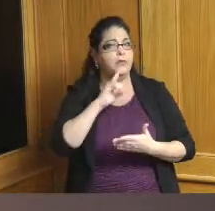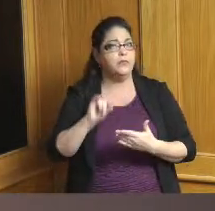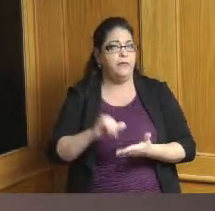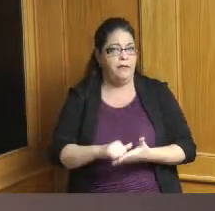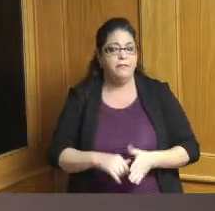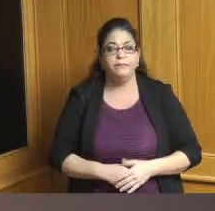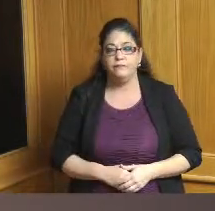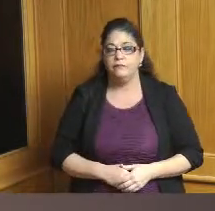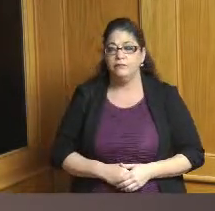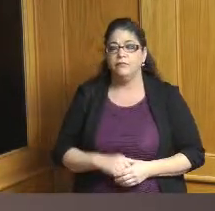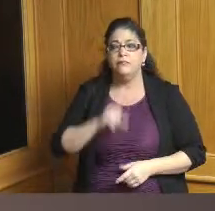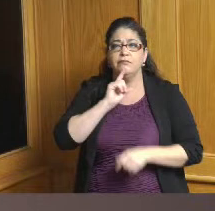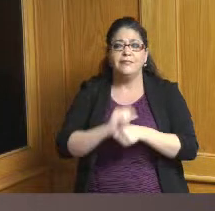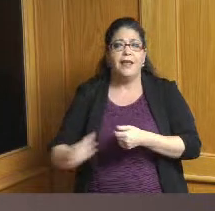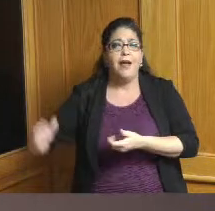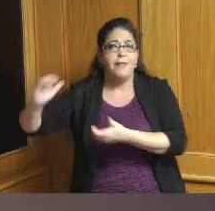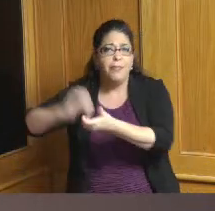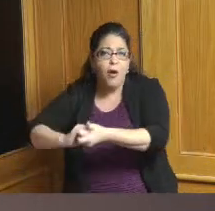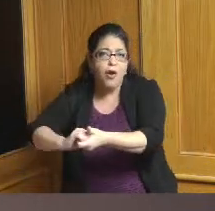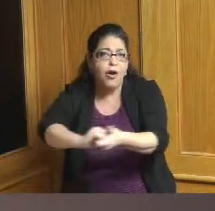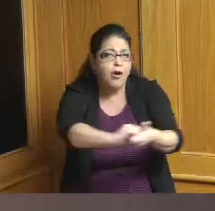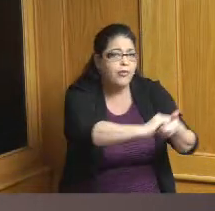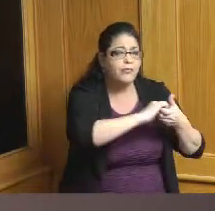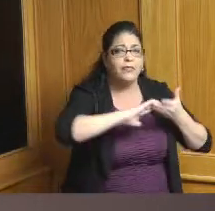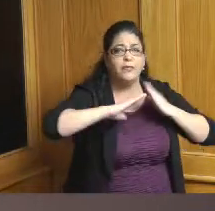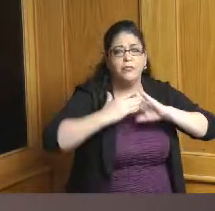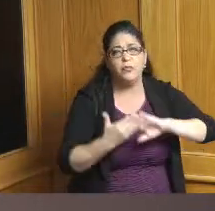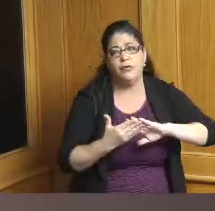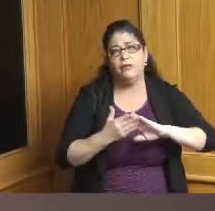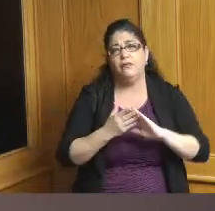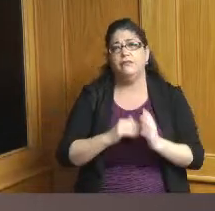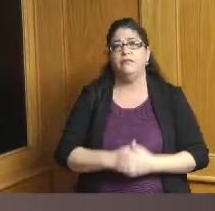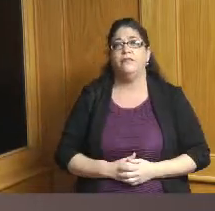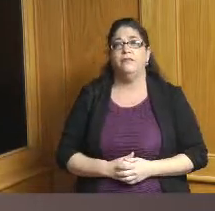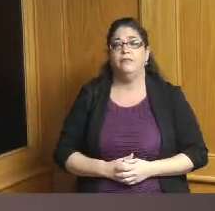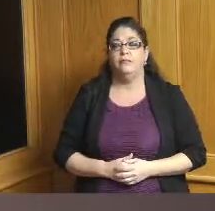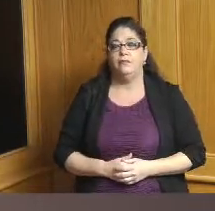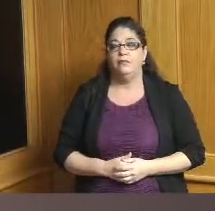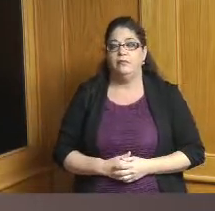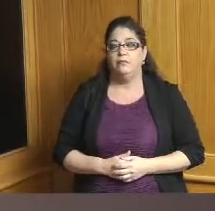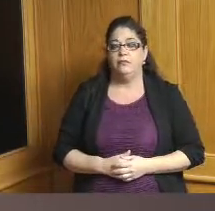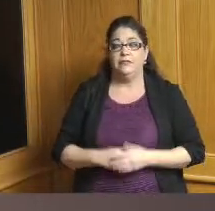partnership it's a priority for our community and the city of Forest Park wants to be a true